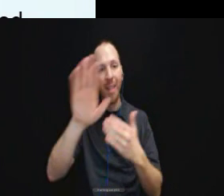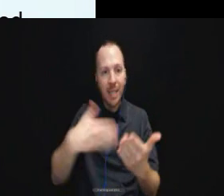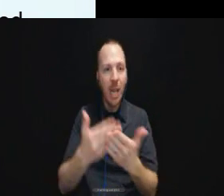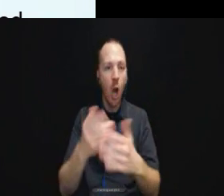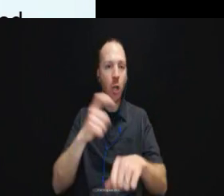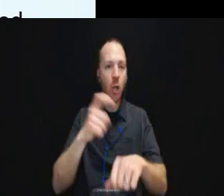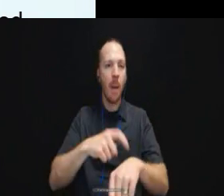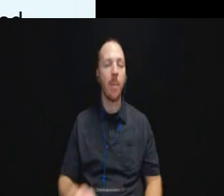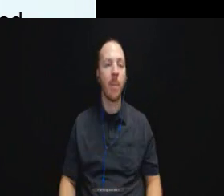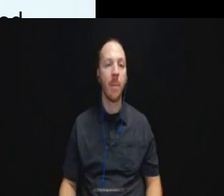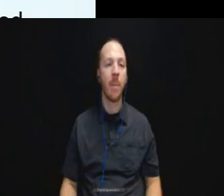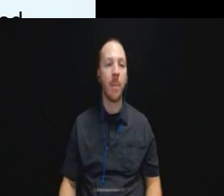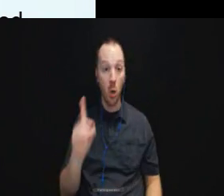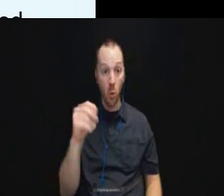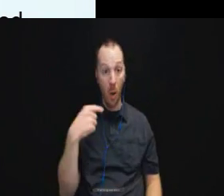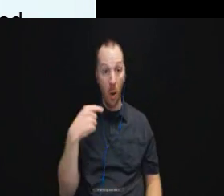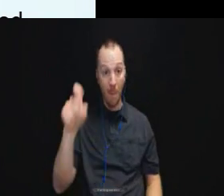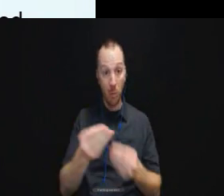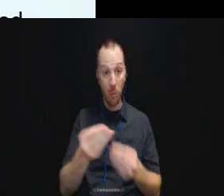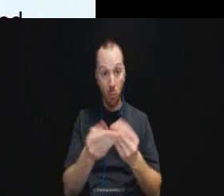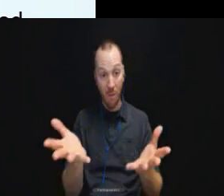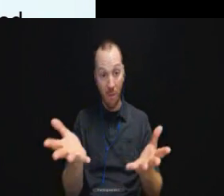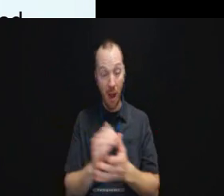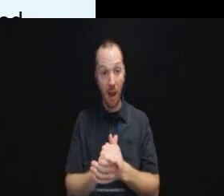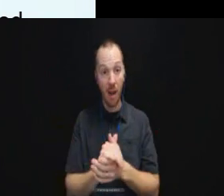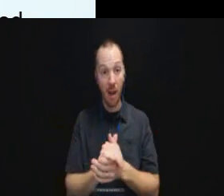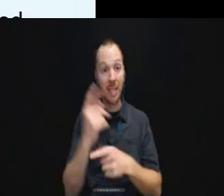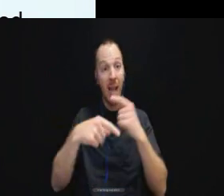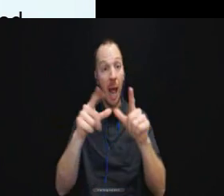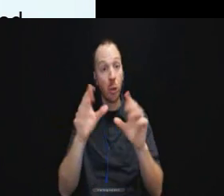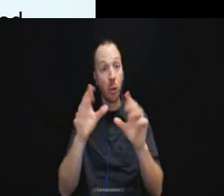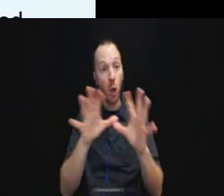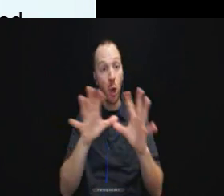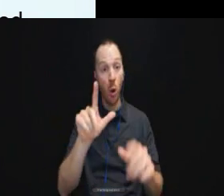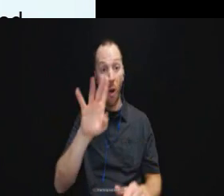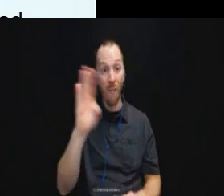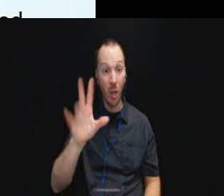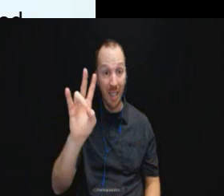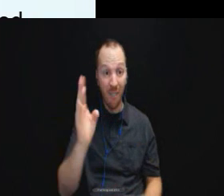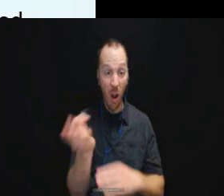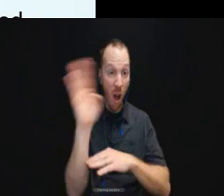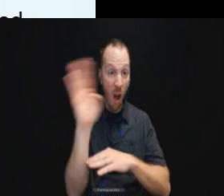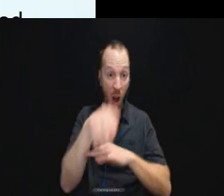So do we need to provide a sign language interpreter all the time or what do we need to do.